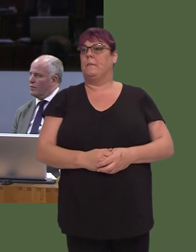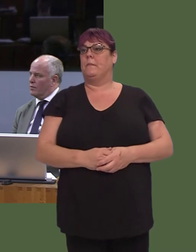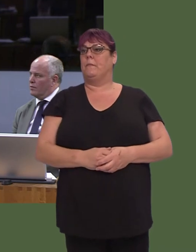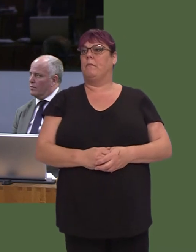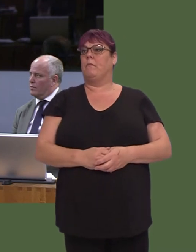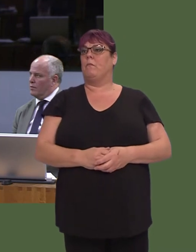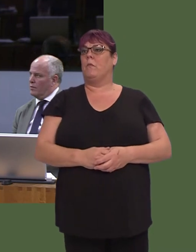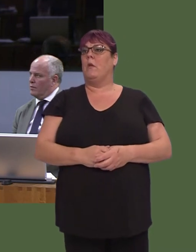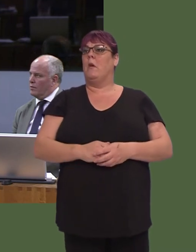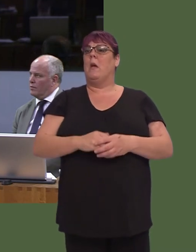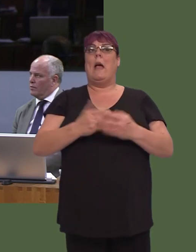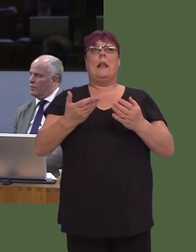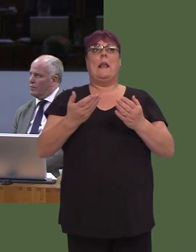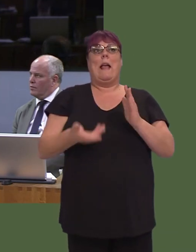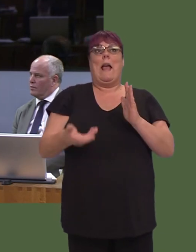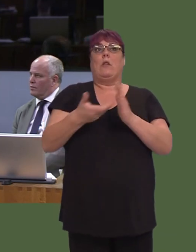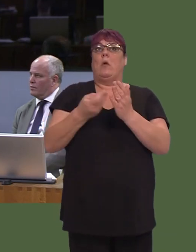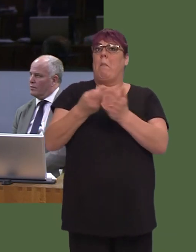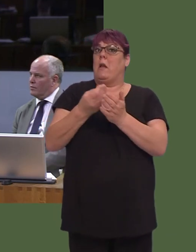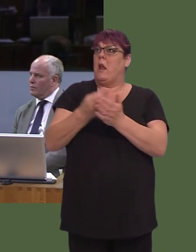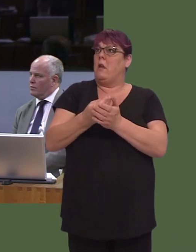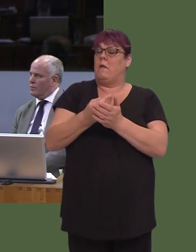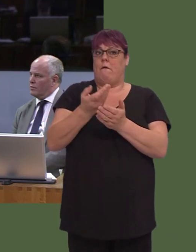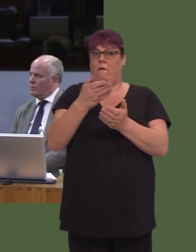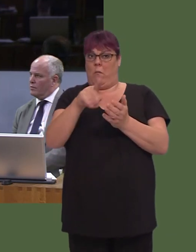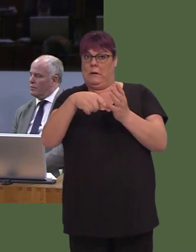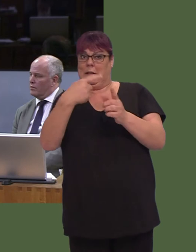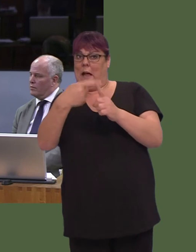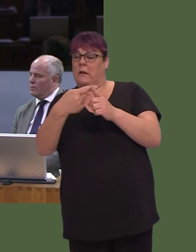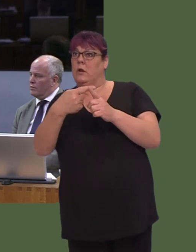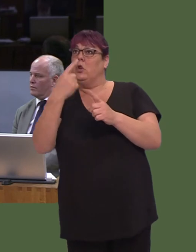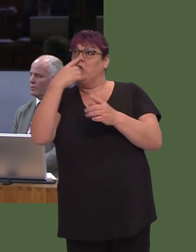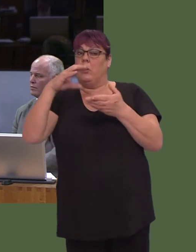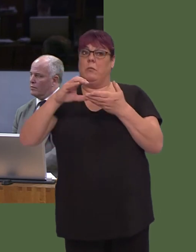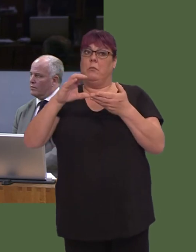extra revenue so generated is then reinvested in affordable and social housing?